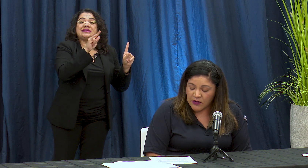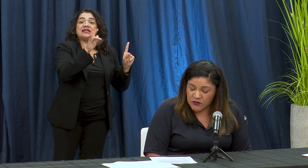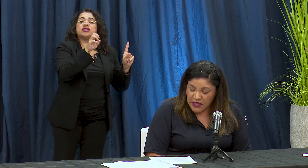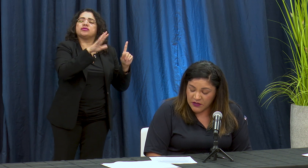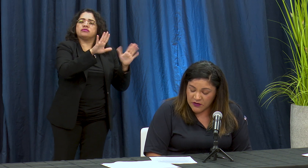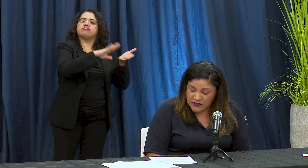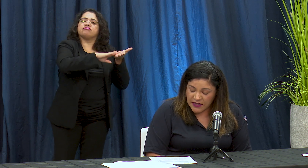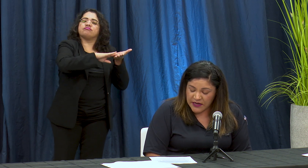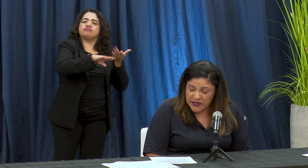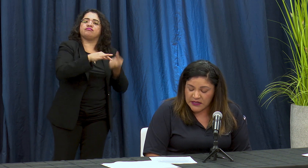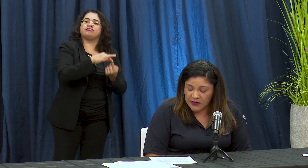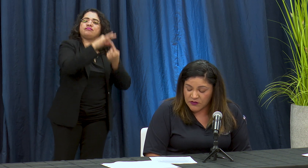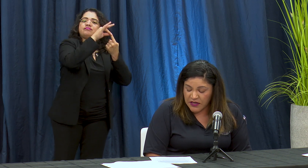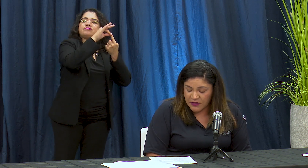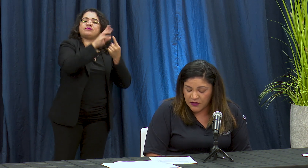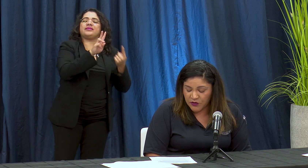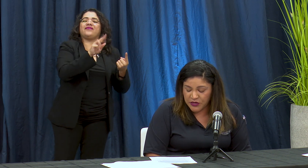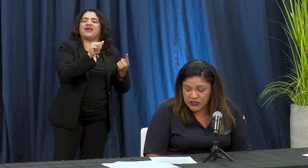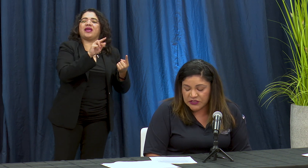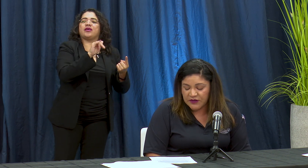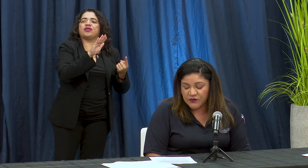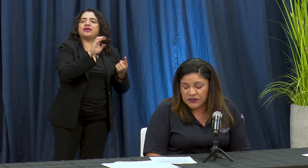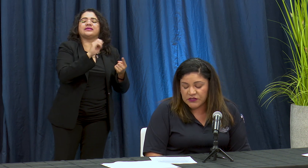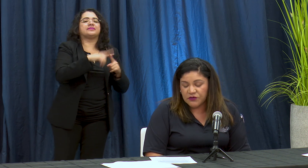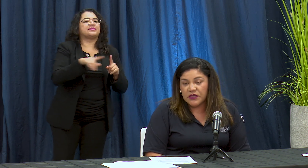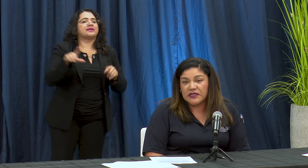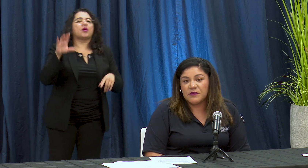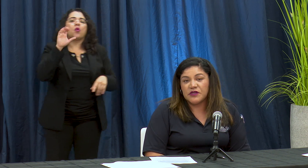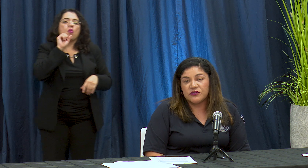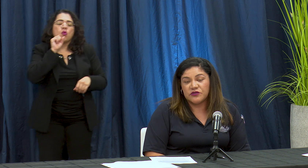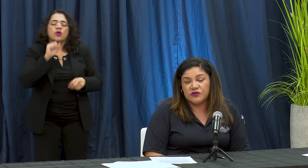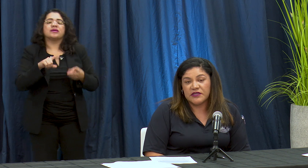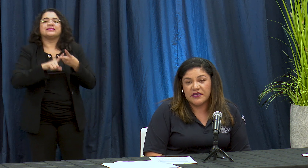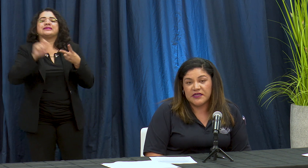condado de los ángeles el condado de orange San Francisco Yami nosotros aqui